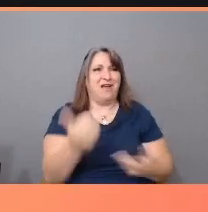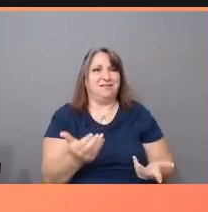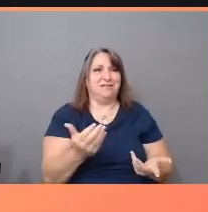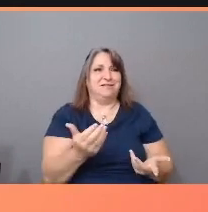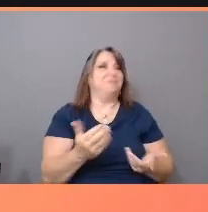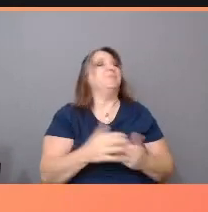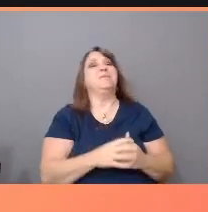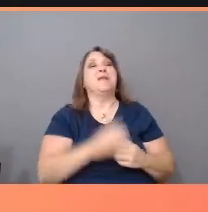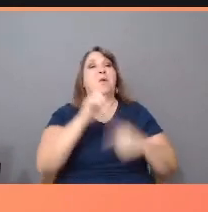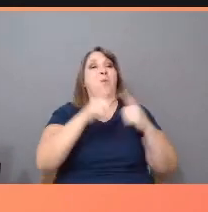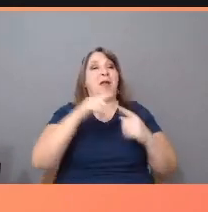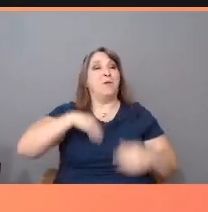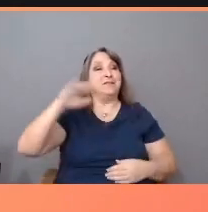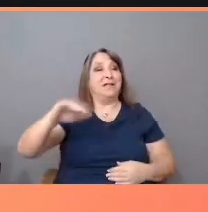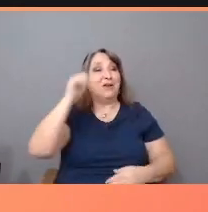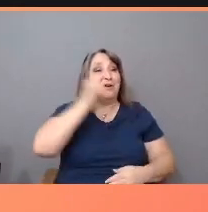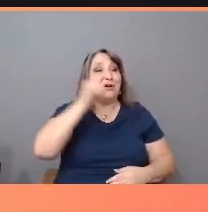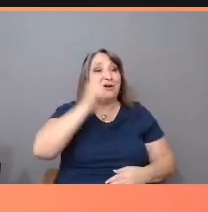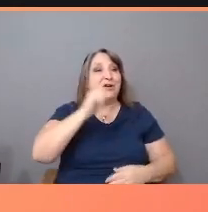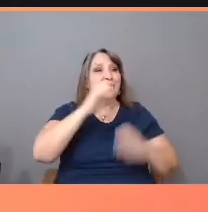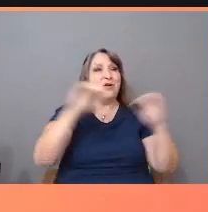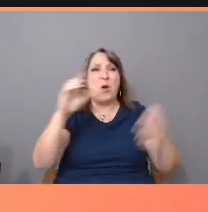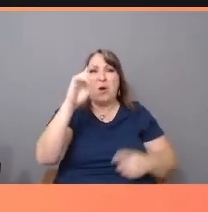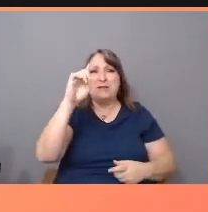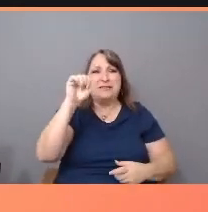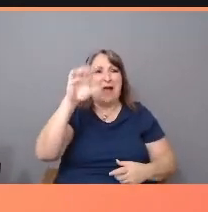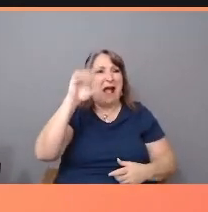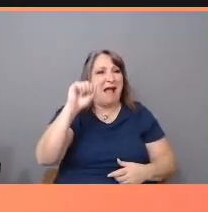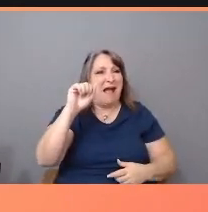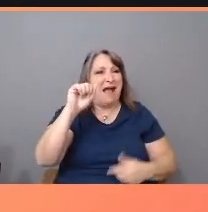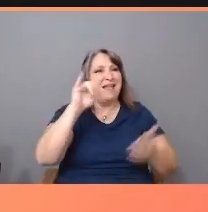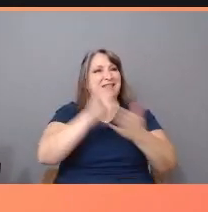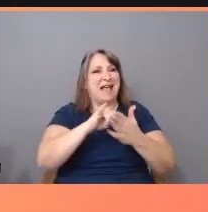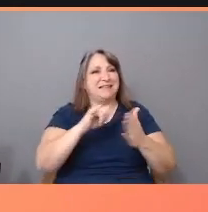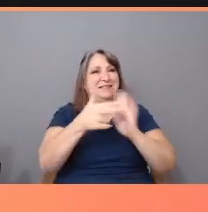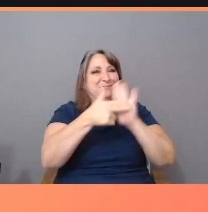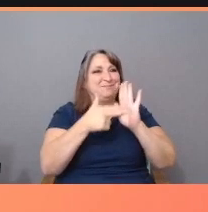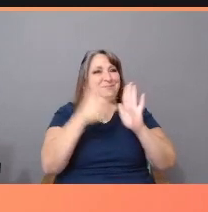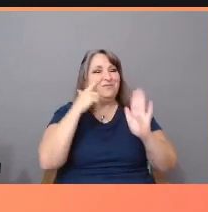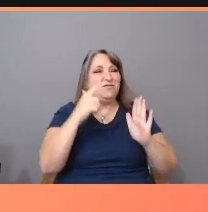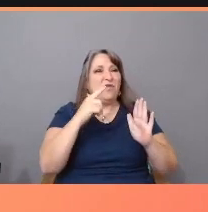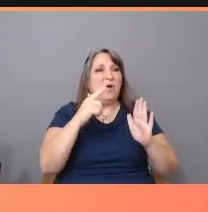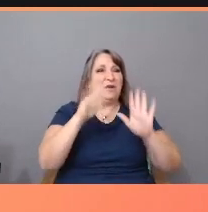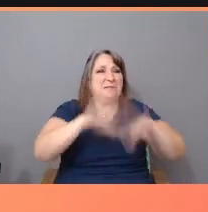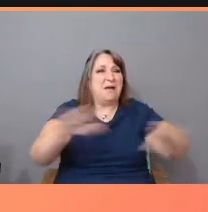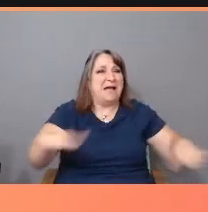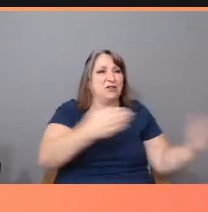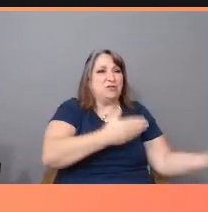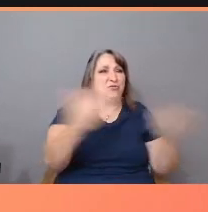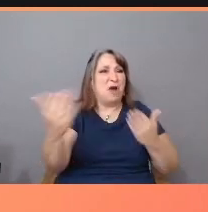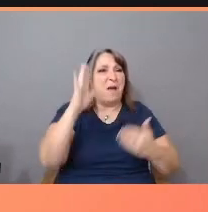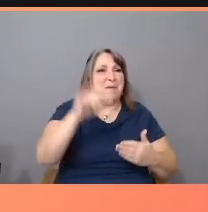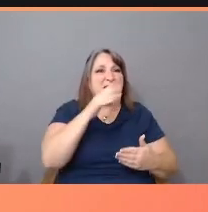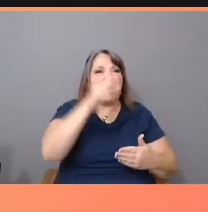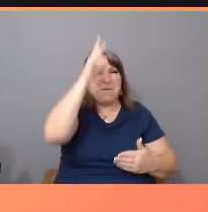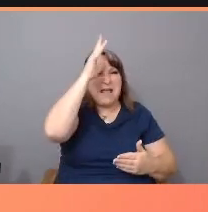When I was a child, there was no DACA status-- the designation for minors brought by their parents undocumented called the Dream Act.